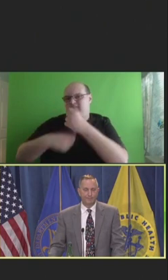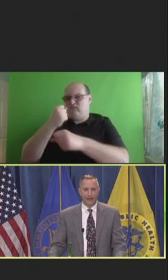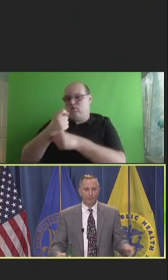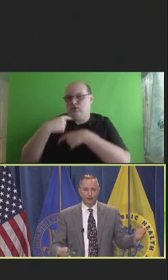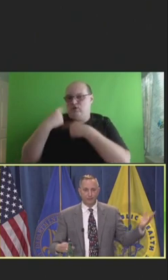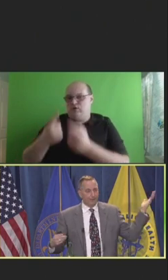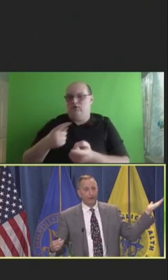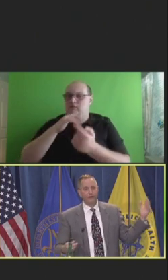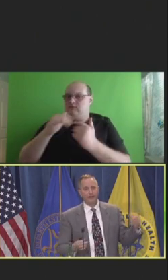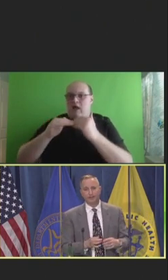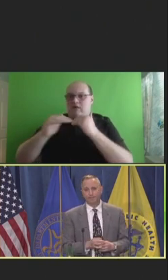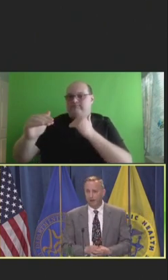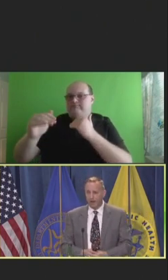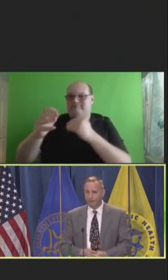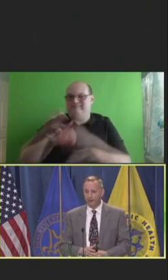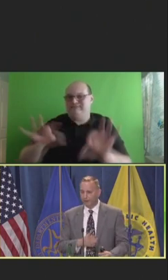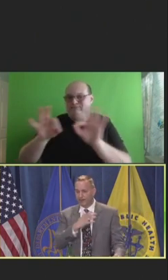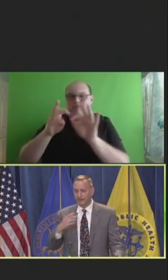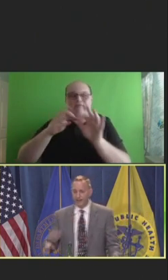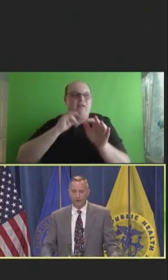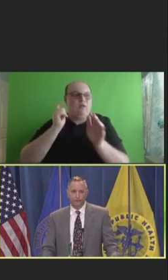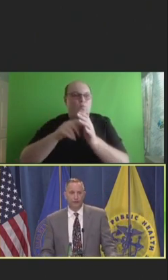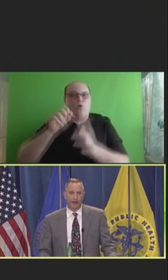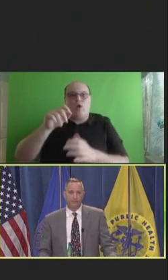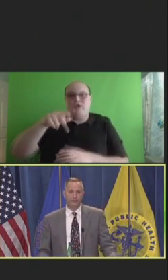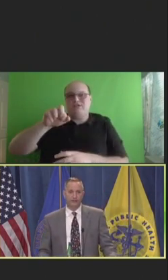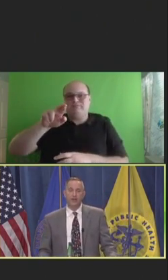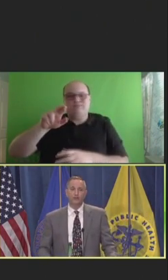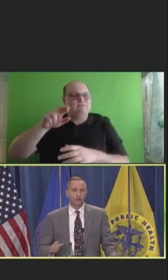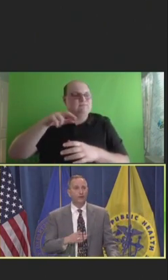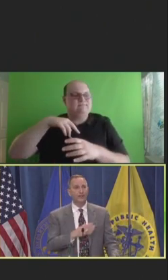And I watched Peter Hotez and Paul Offit present at the National Conference showing the death